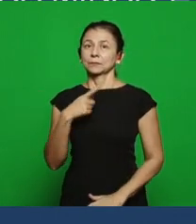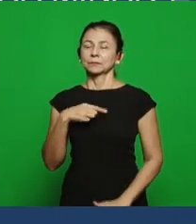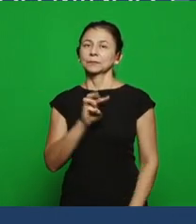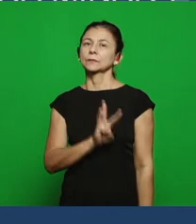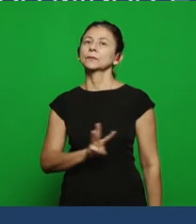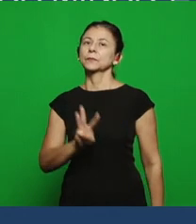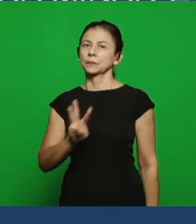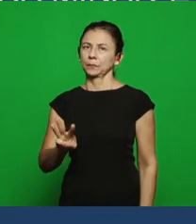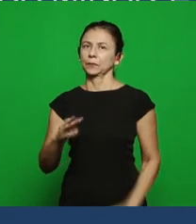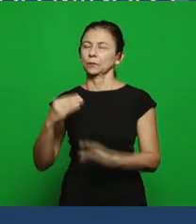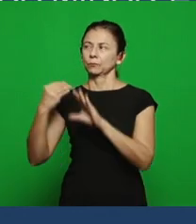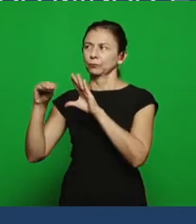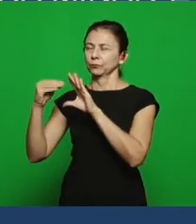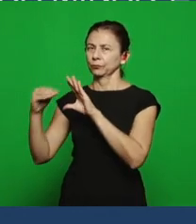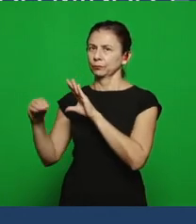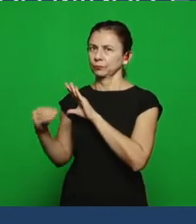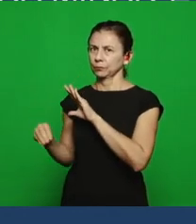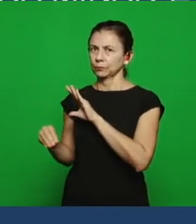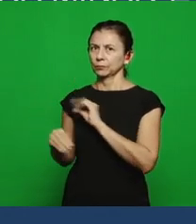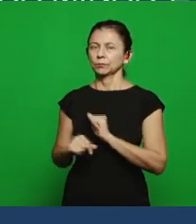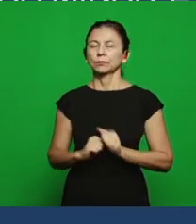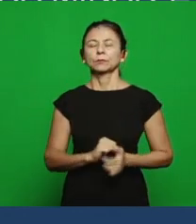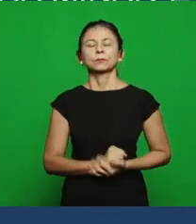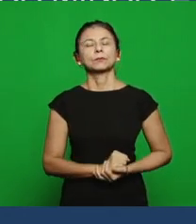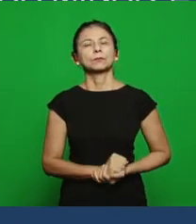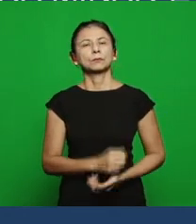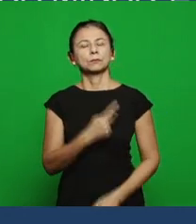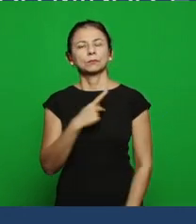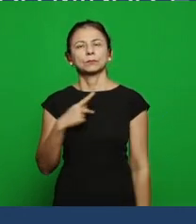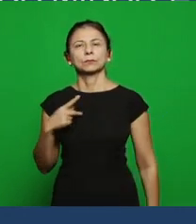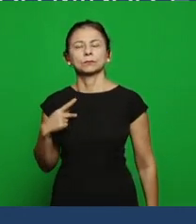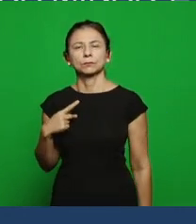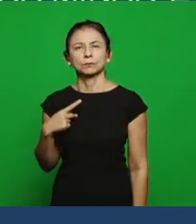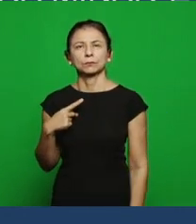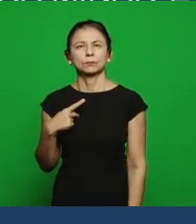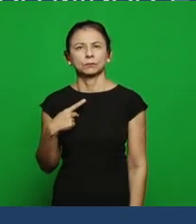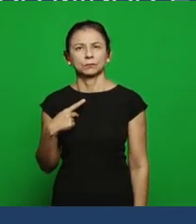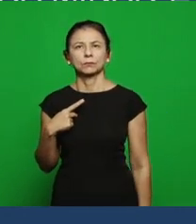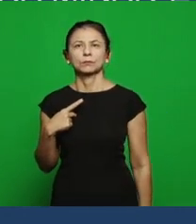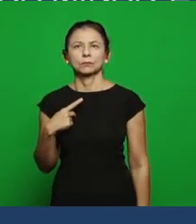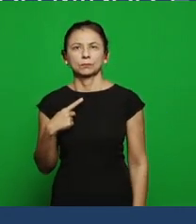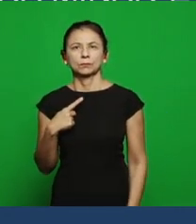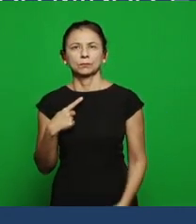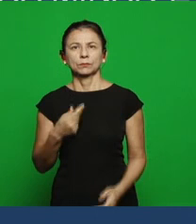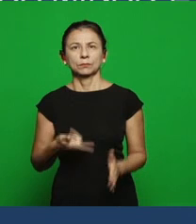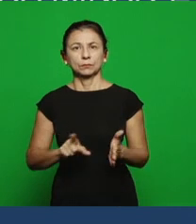that was sent to guidance of the pastors related to this study, here there's a